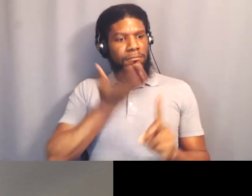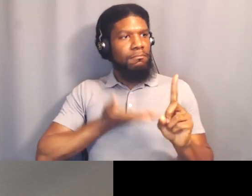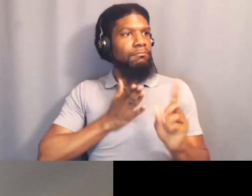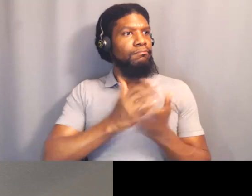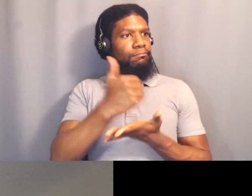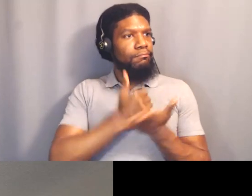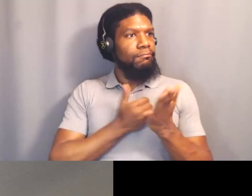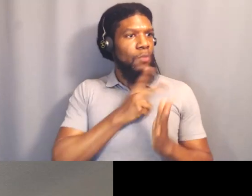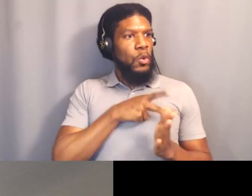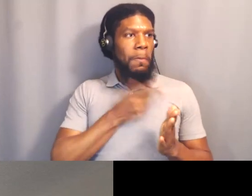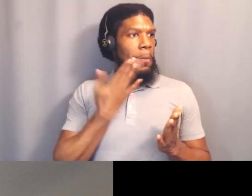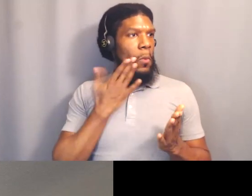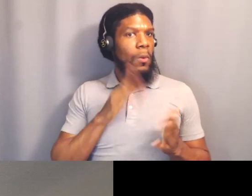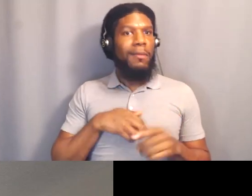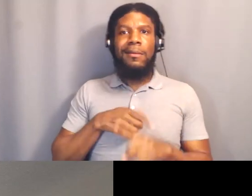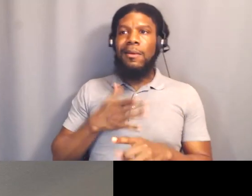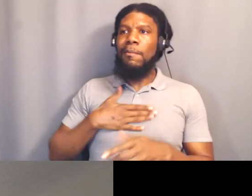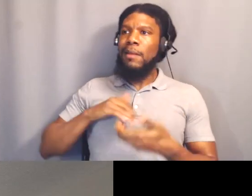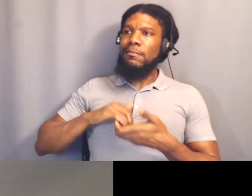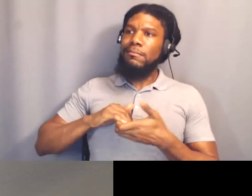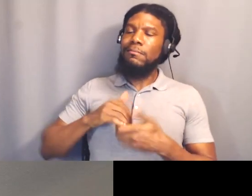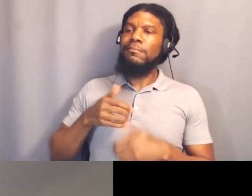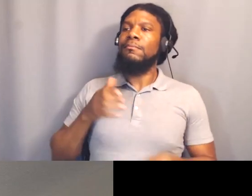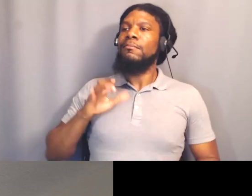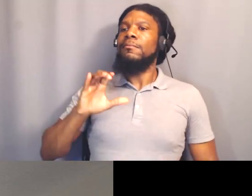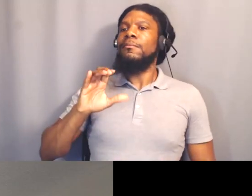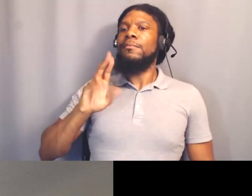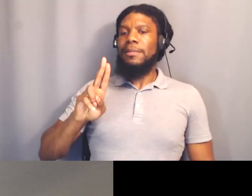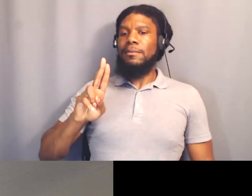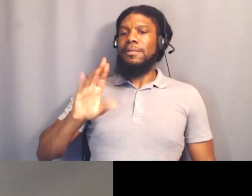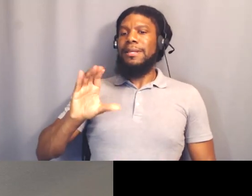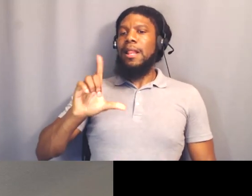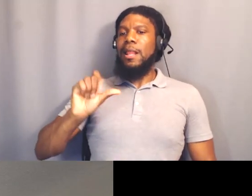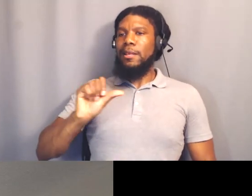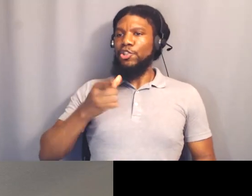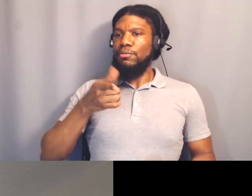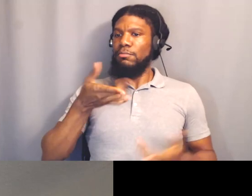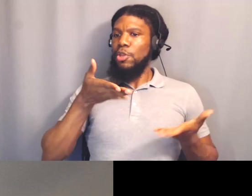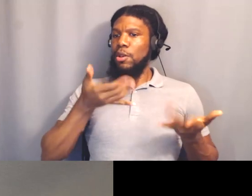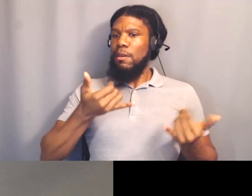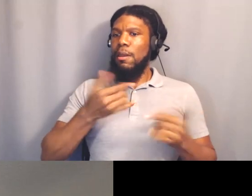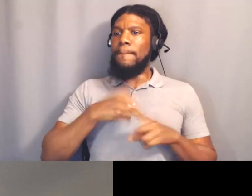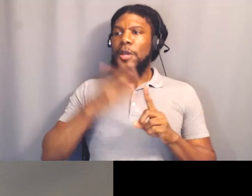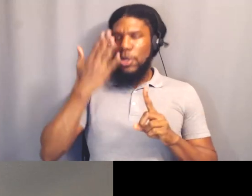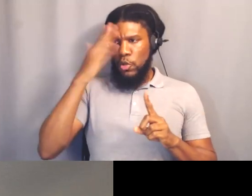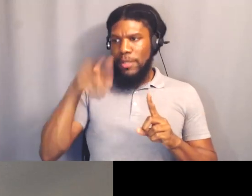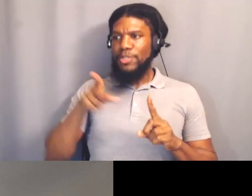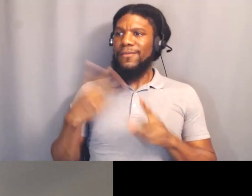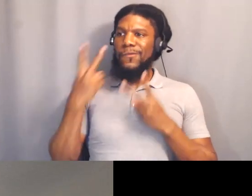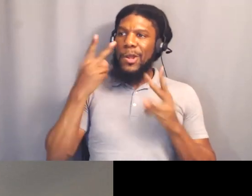She's in UCLA now, so she's not there, but I know she comes home regularly. So, I think some of the people that she works with